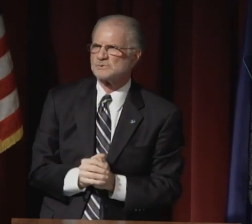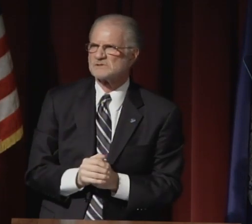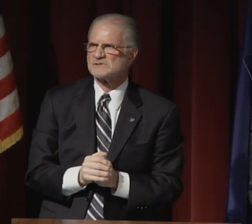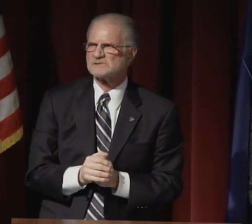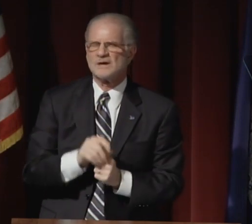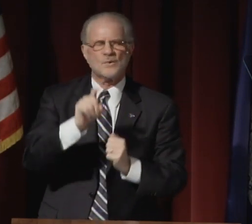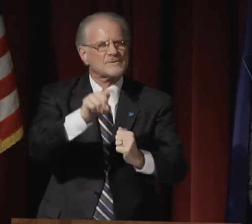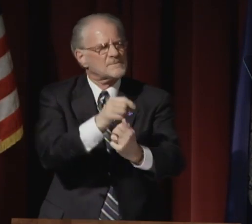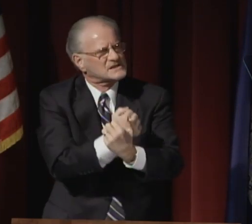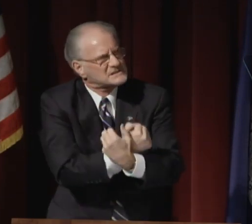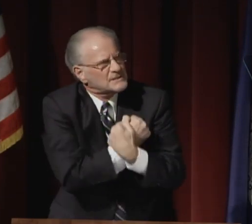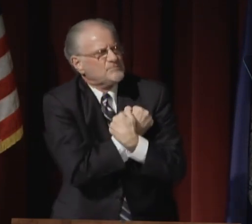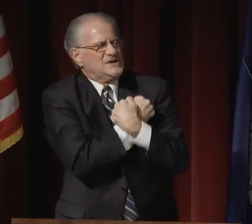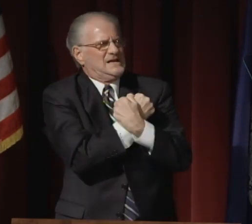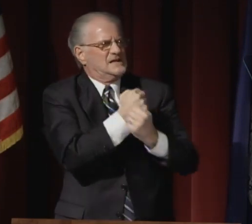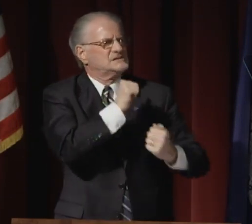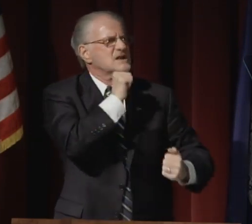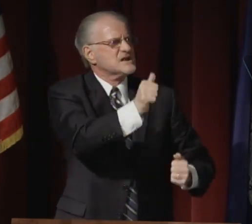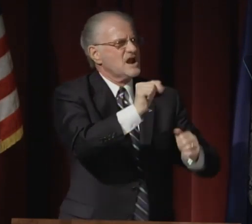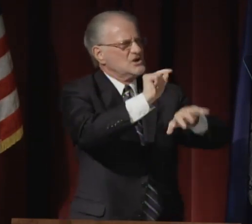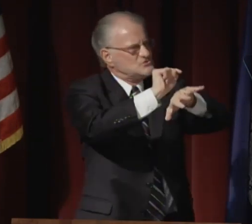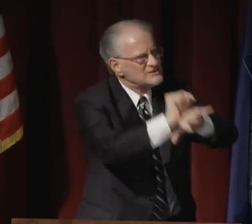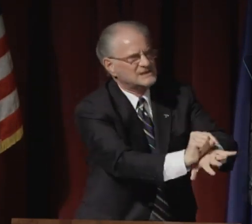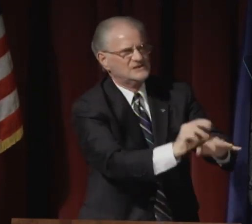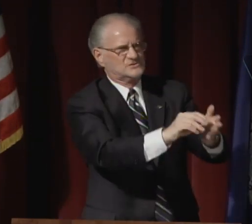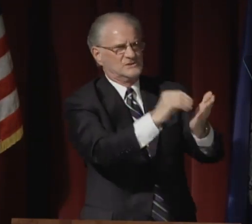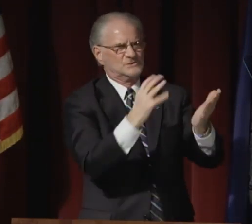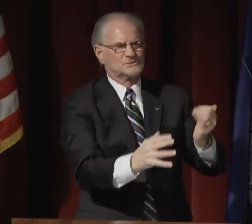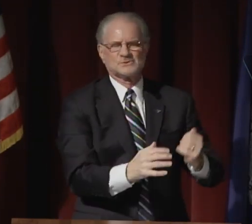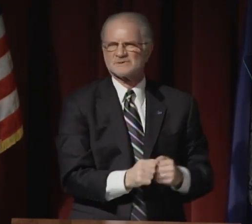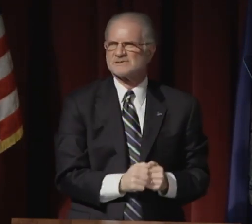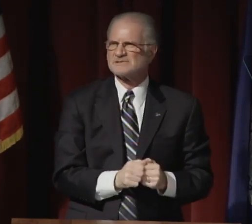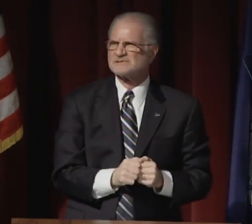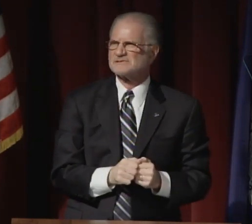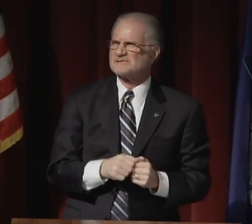We must embrace all new students.